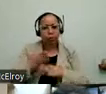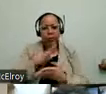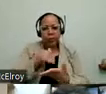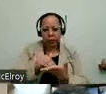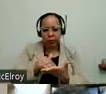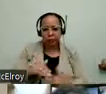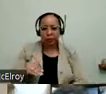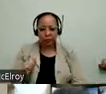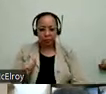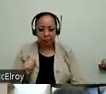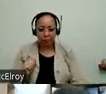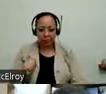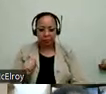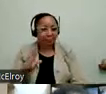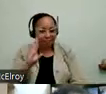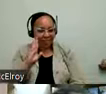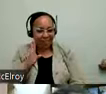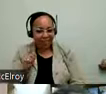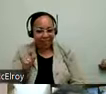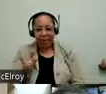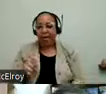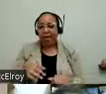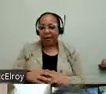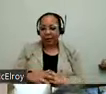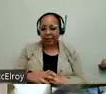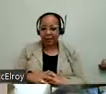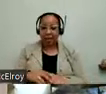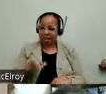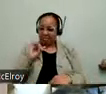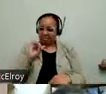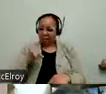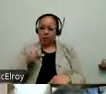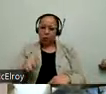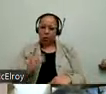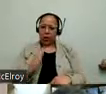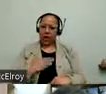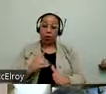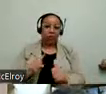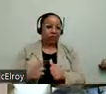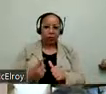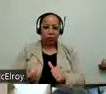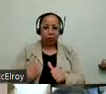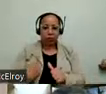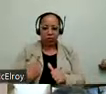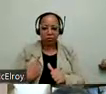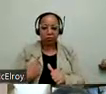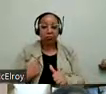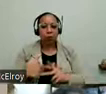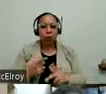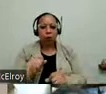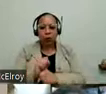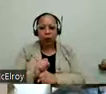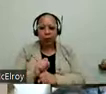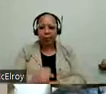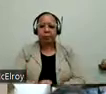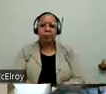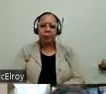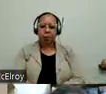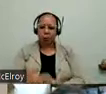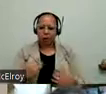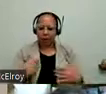center. That was actually one of our very first questions. We started